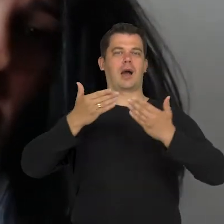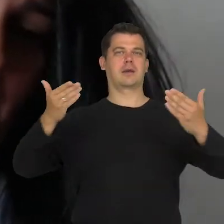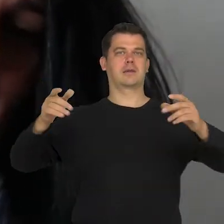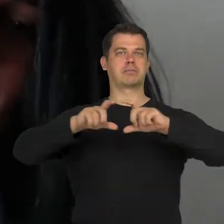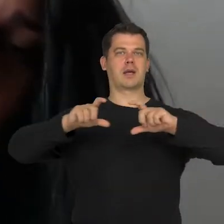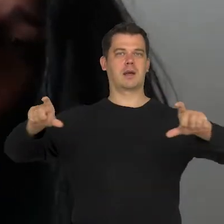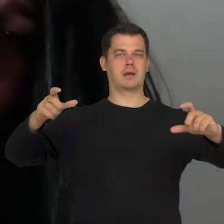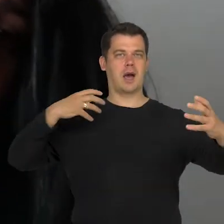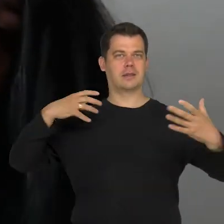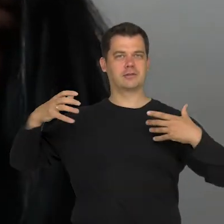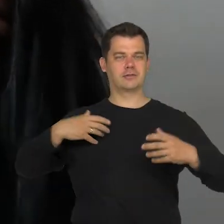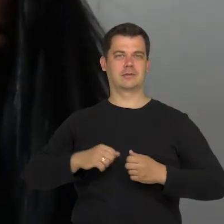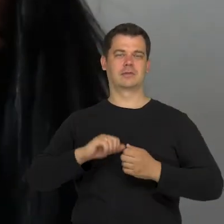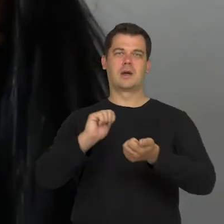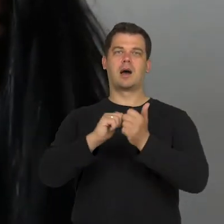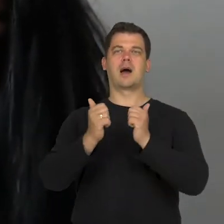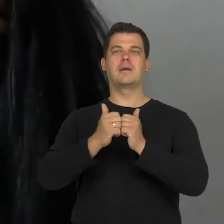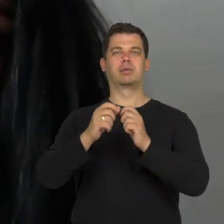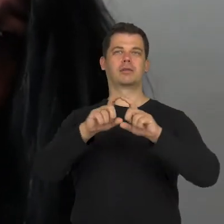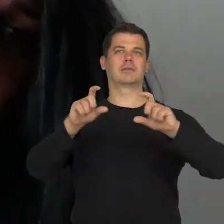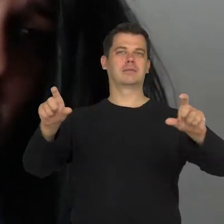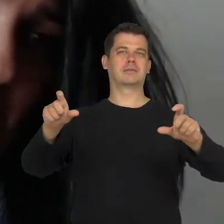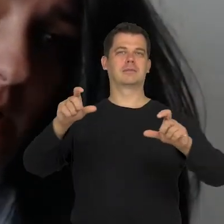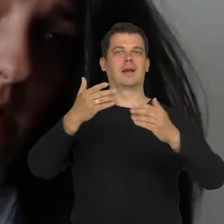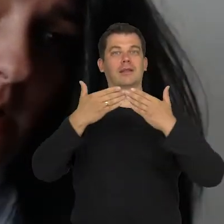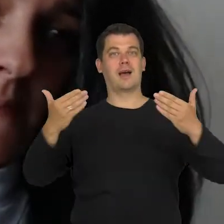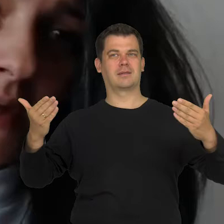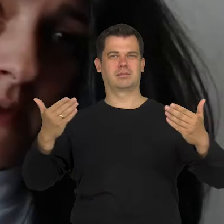Fear that the institutions are not ready to introduce into their team